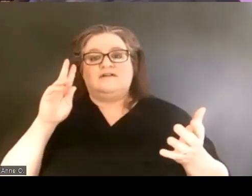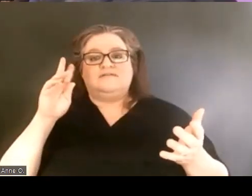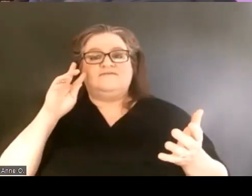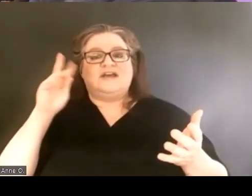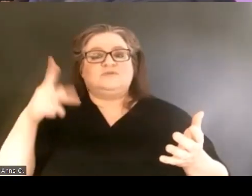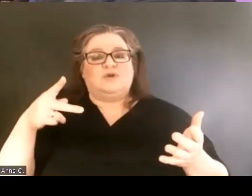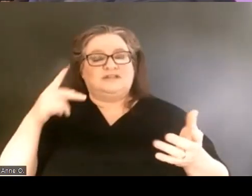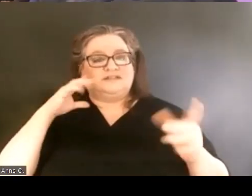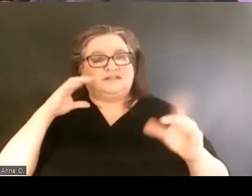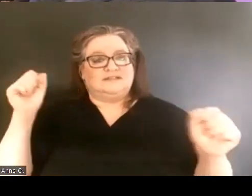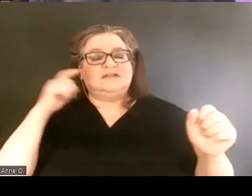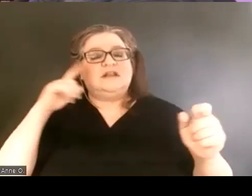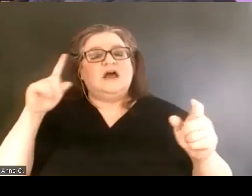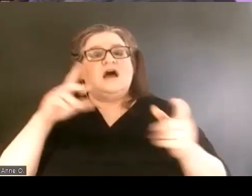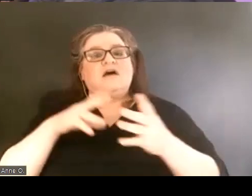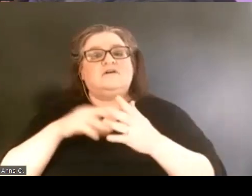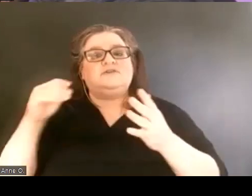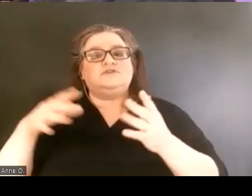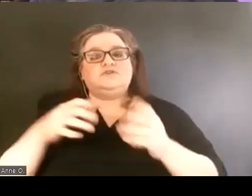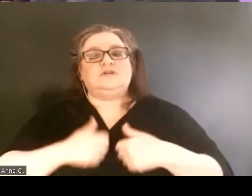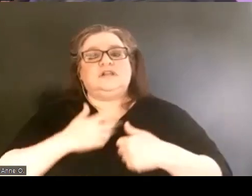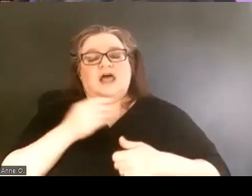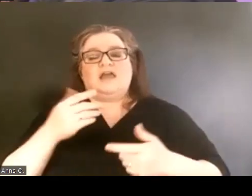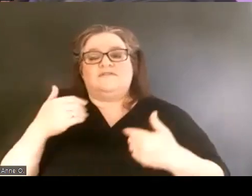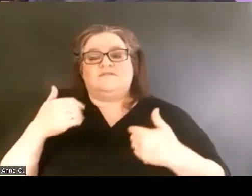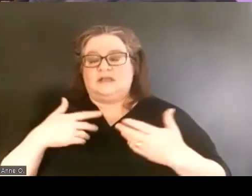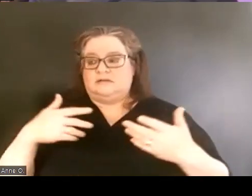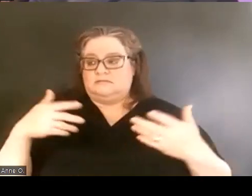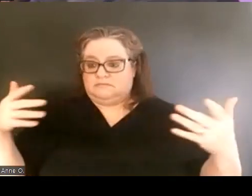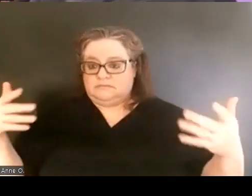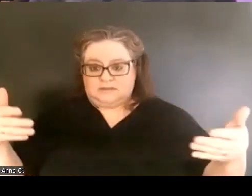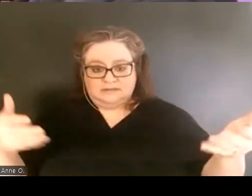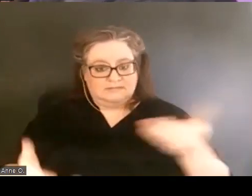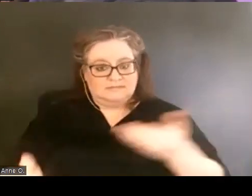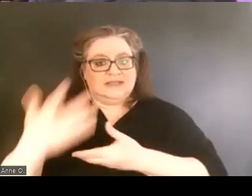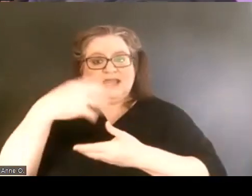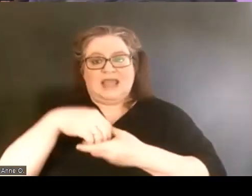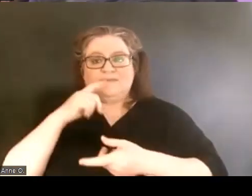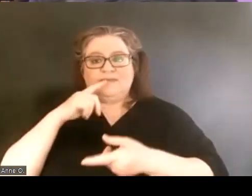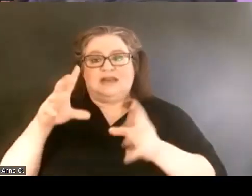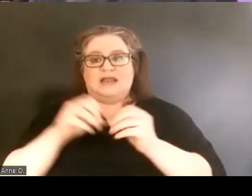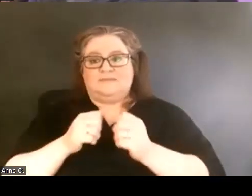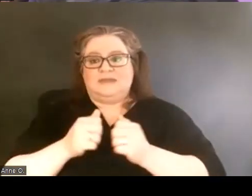Came in and had a presentation with our team, with the students clearly articulating